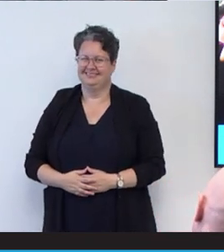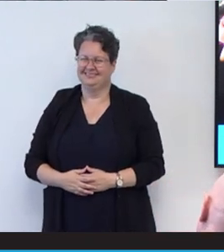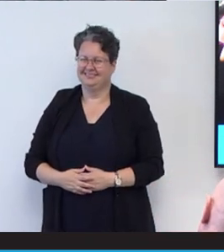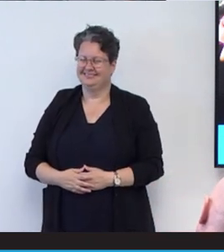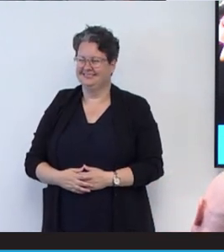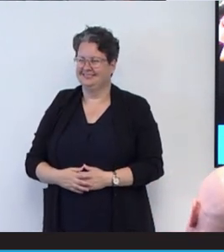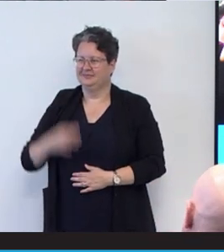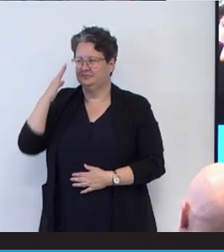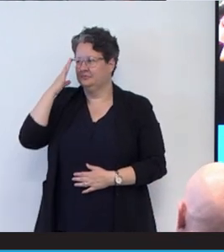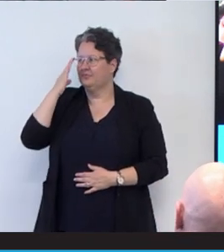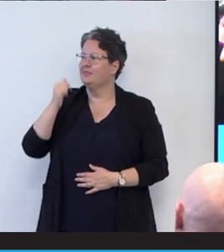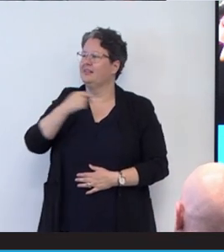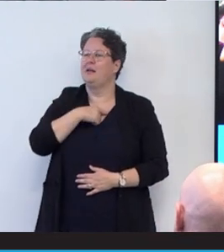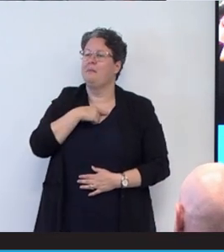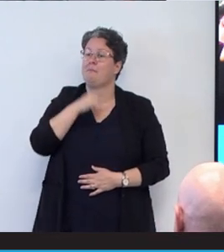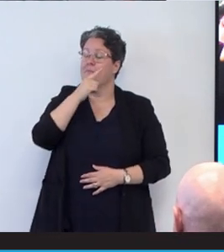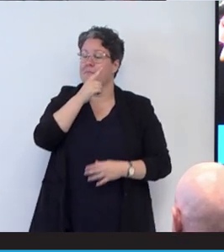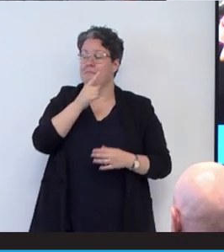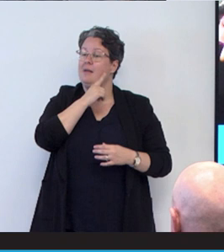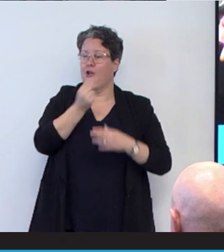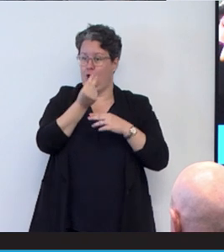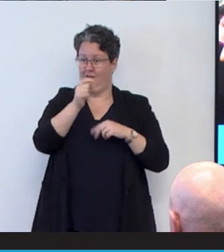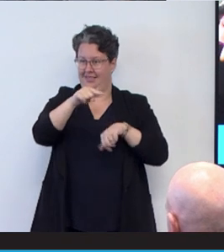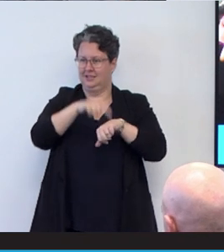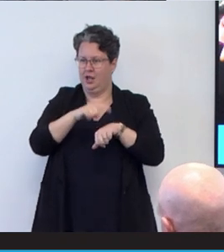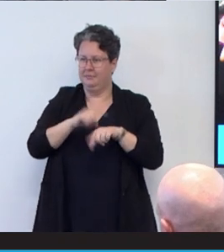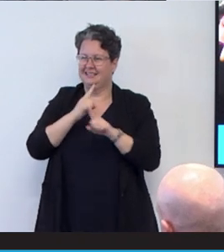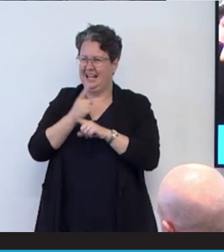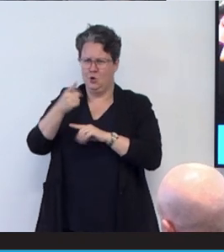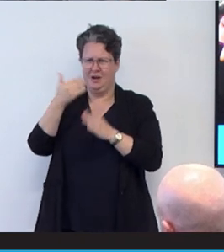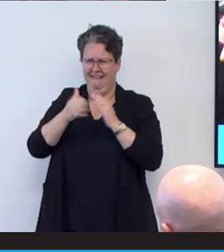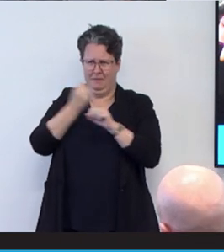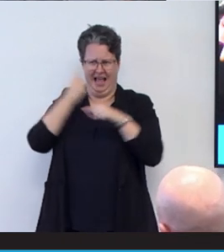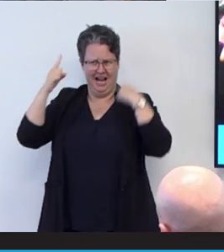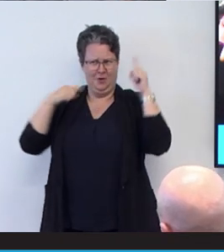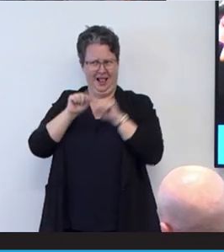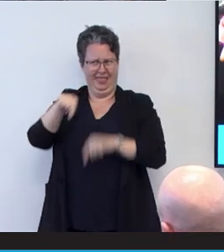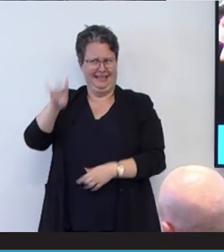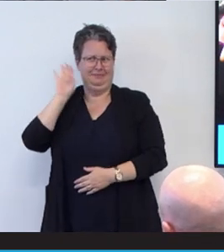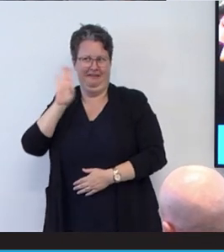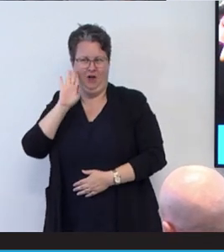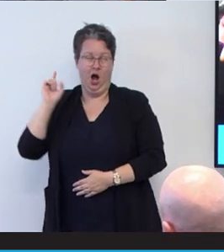My girlfriend at the time, she goes, You have never made noises like this through our entire